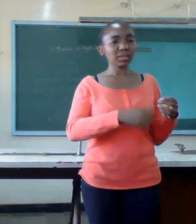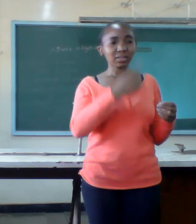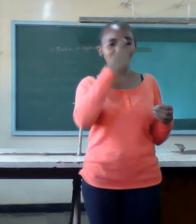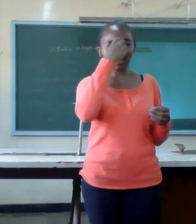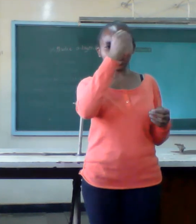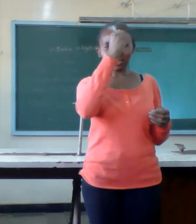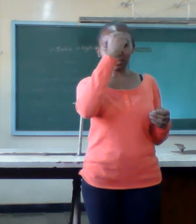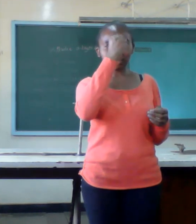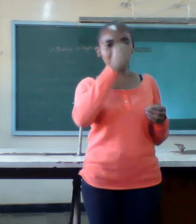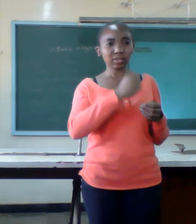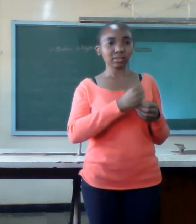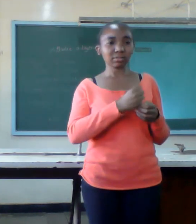lack of love